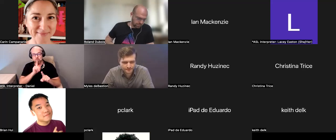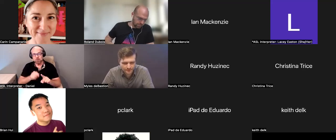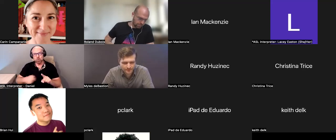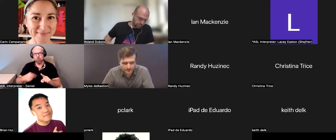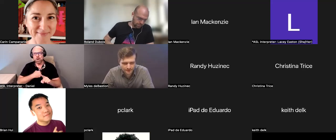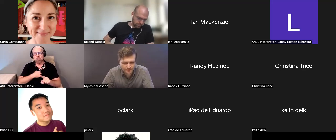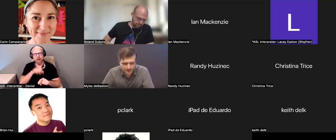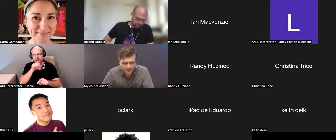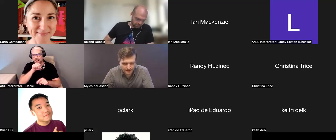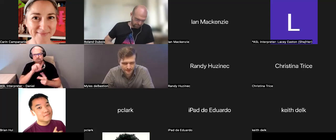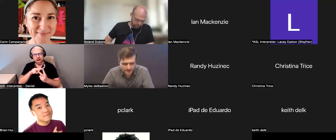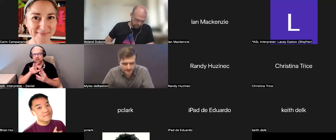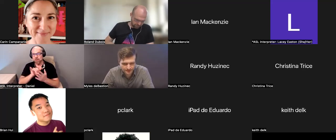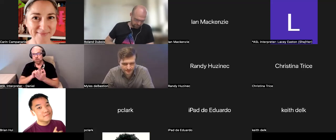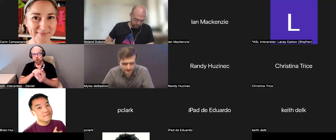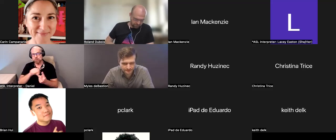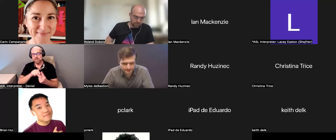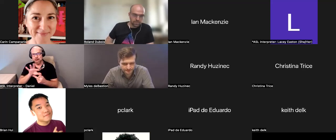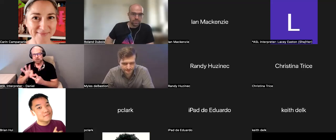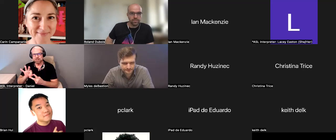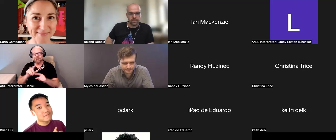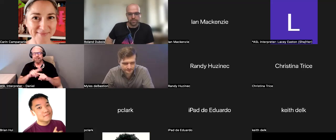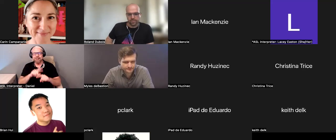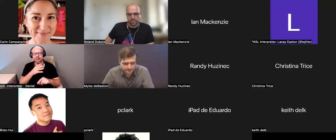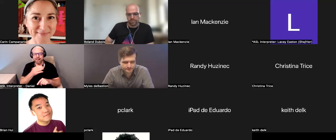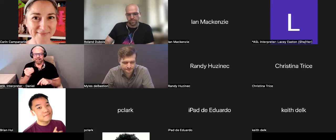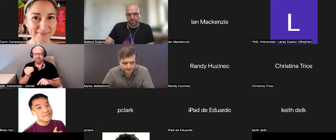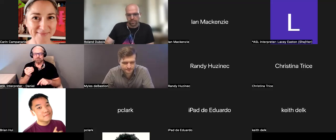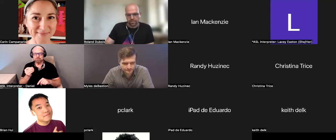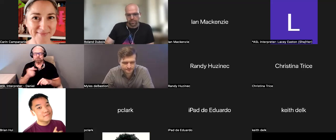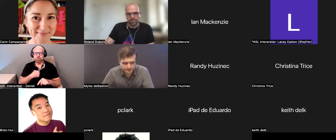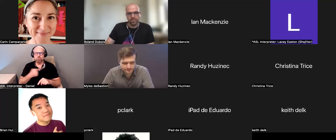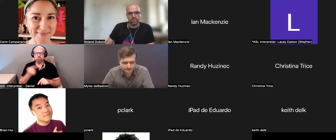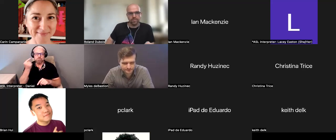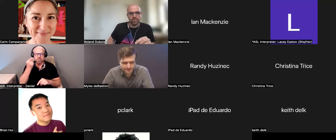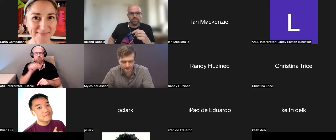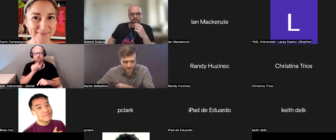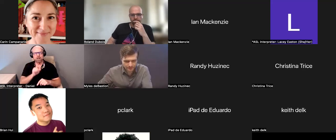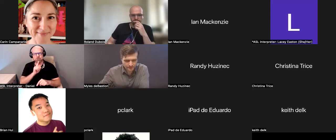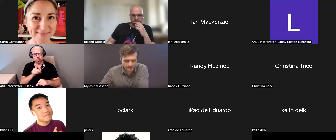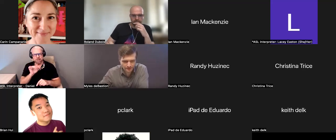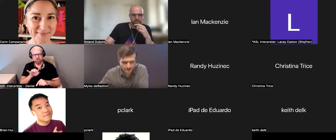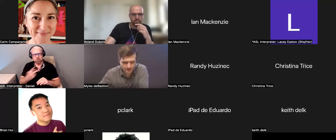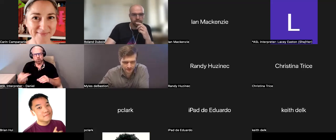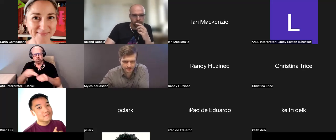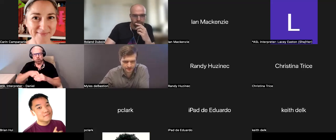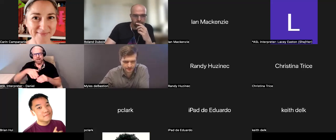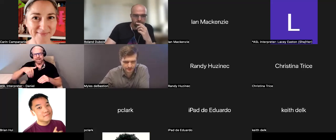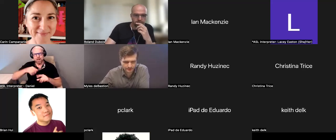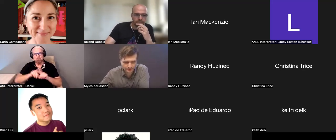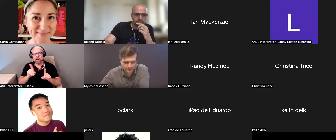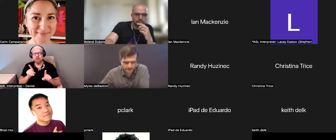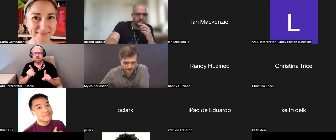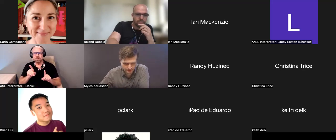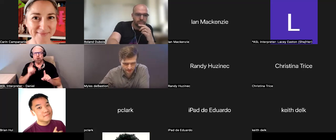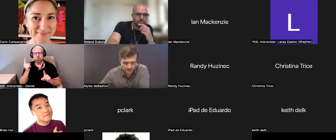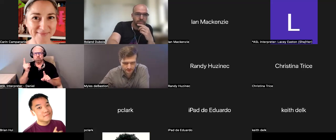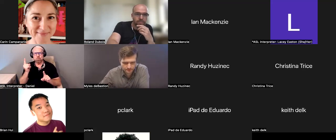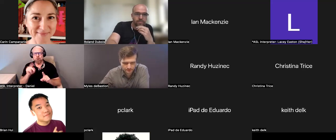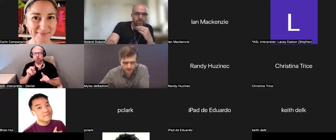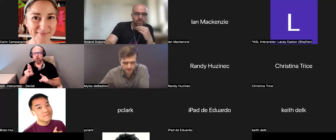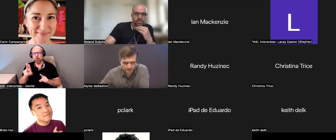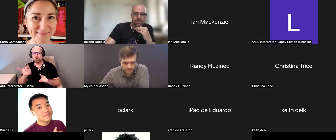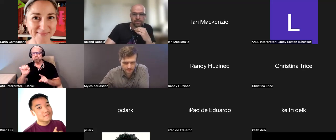of those options. I think -- I'm not sure if you joined yet, but one of -- Roland did ask what the